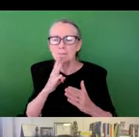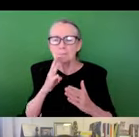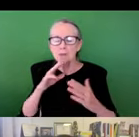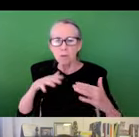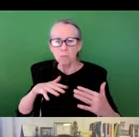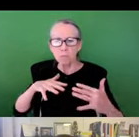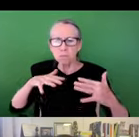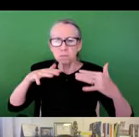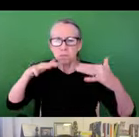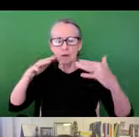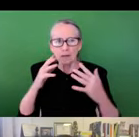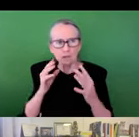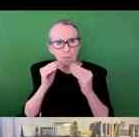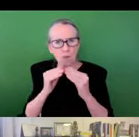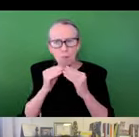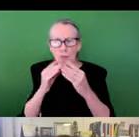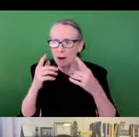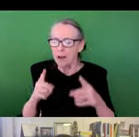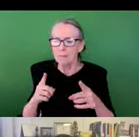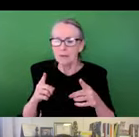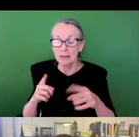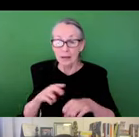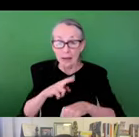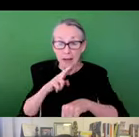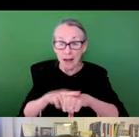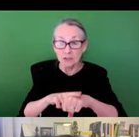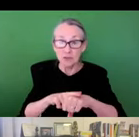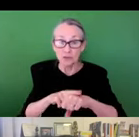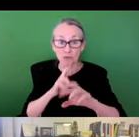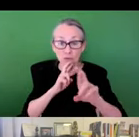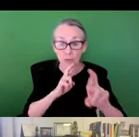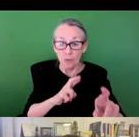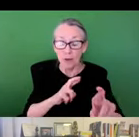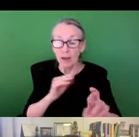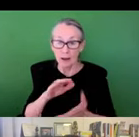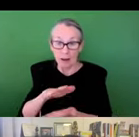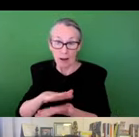familiar with this issue of urban flooding, because it is increasingly discussed